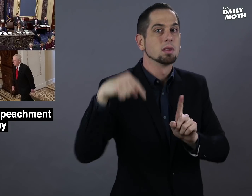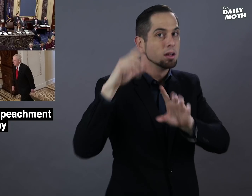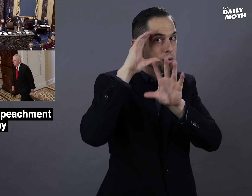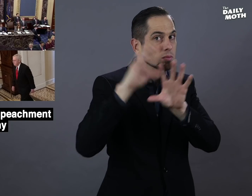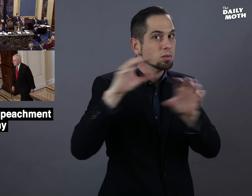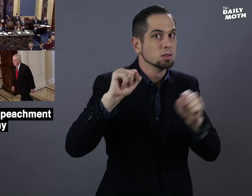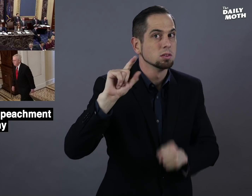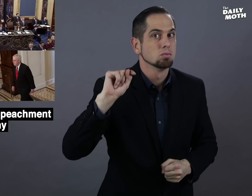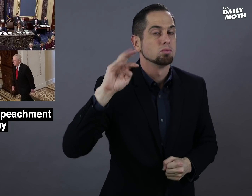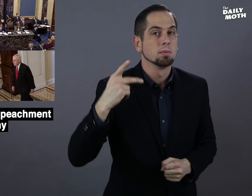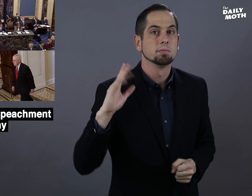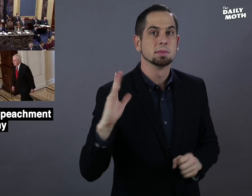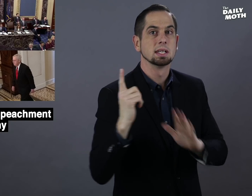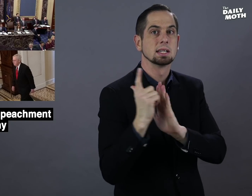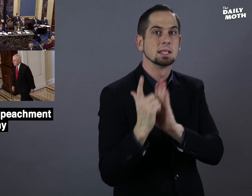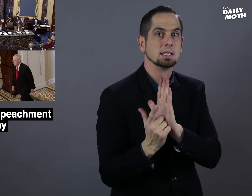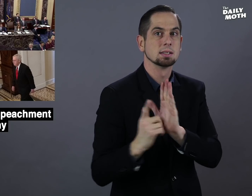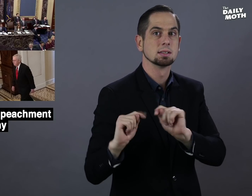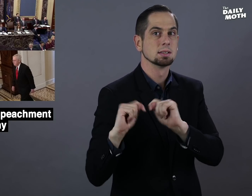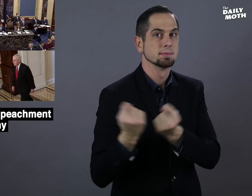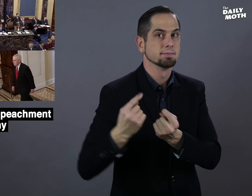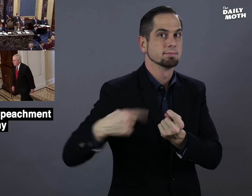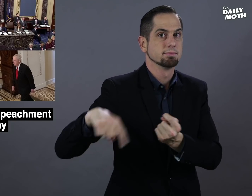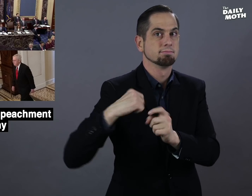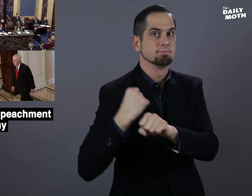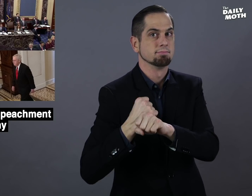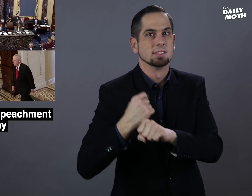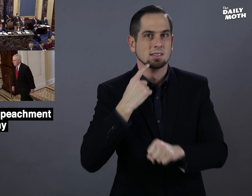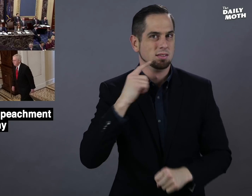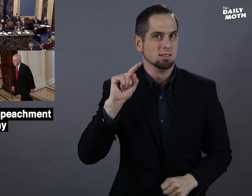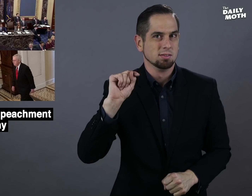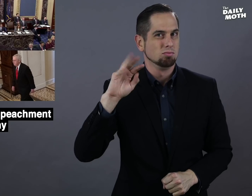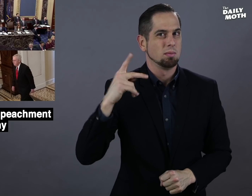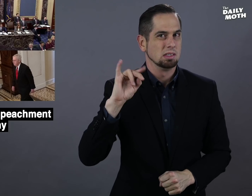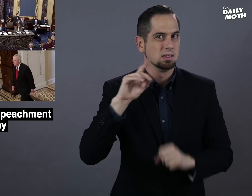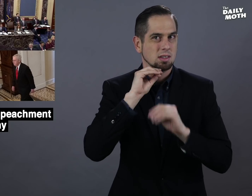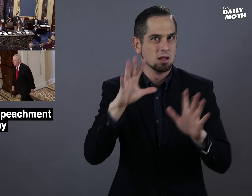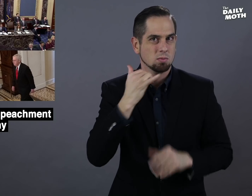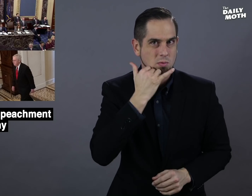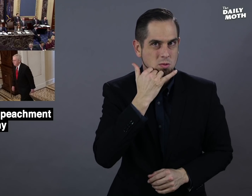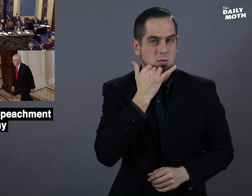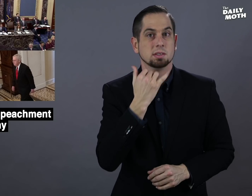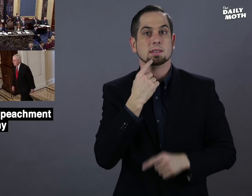President Trump's legal team said Trump did nothing wrong